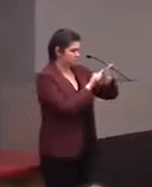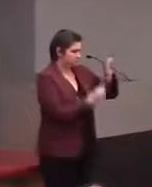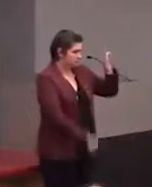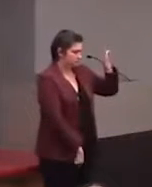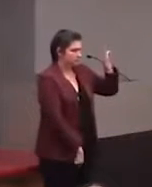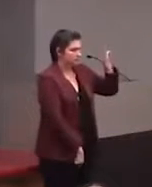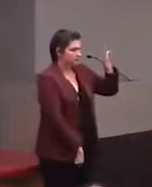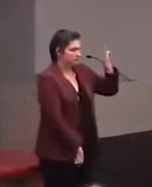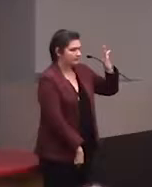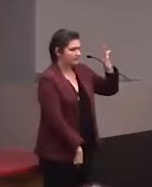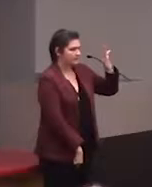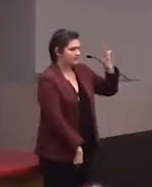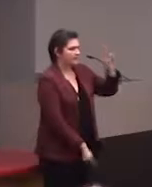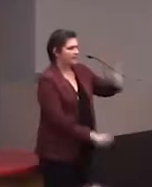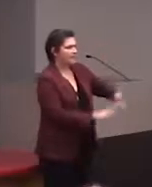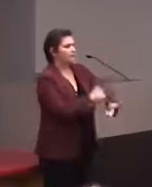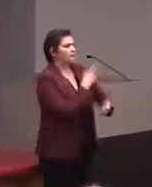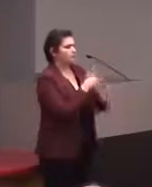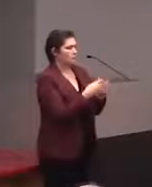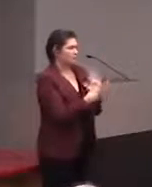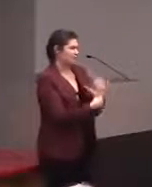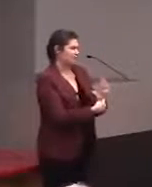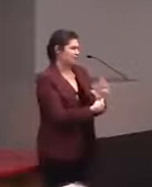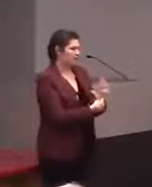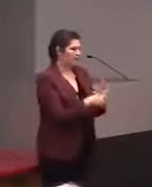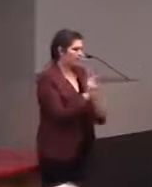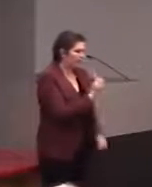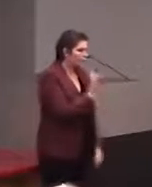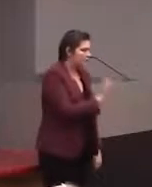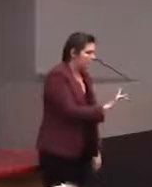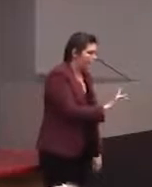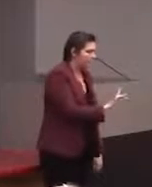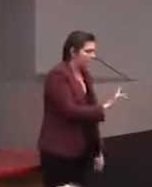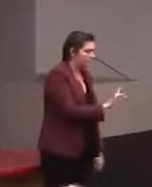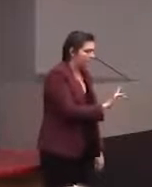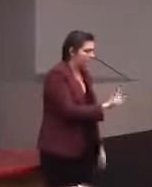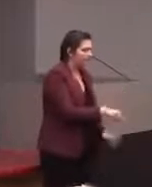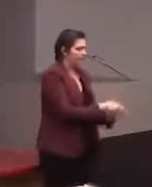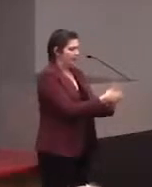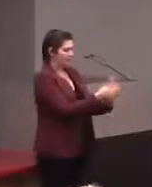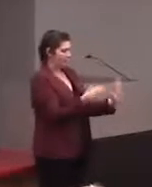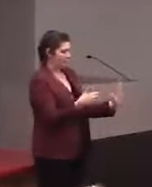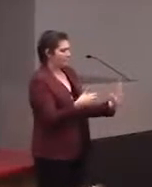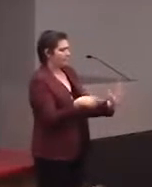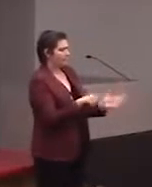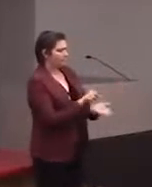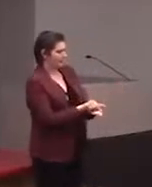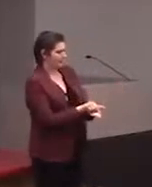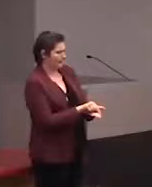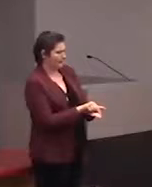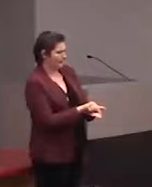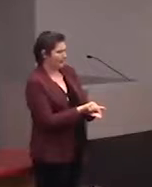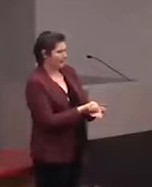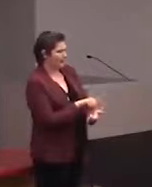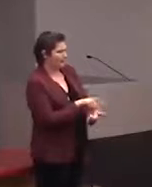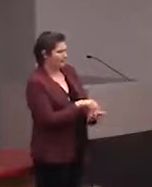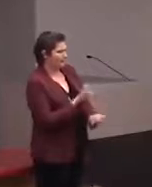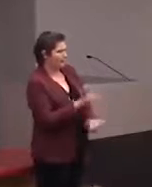and it shows the little place to tap and then it shows the label and print in braille and then you can just tap whatever one you want and